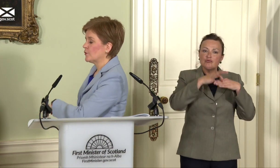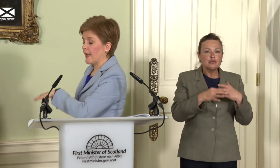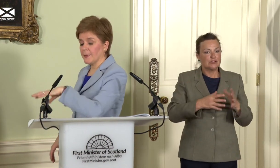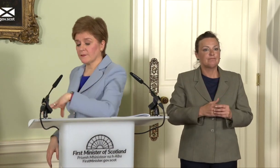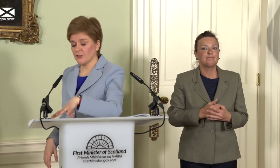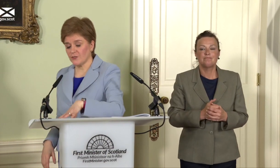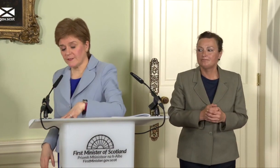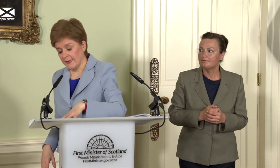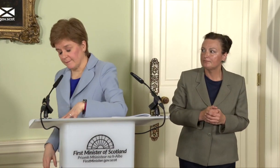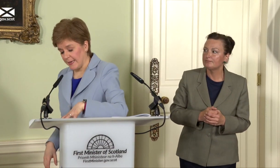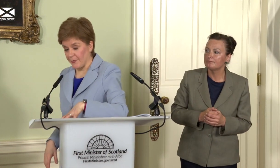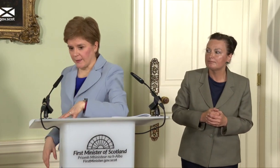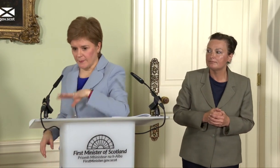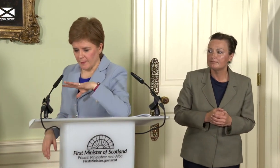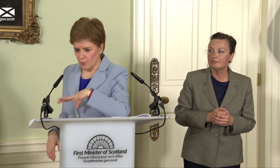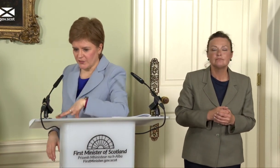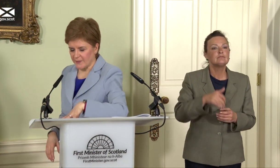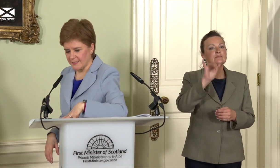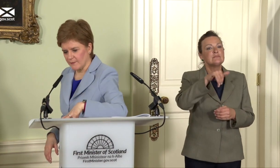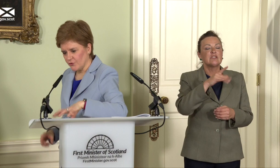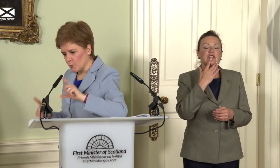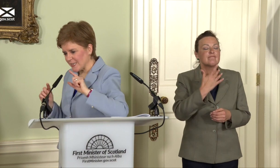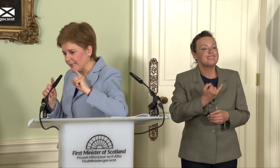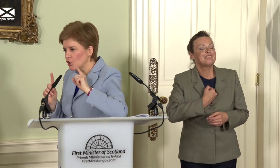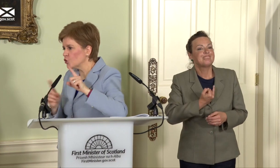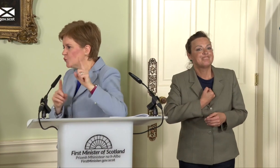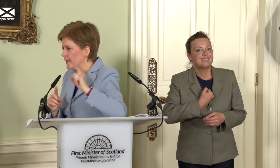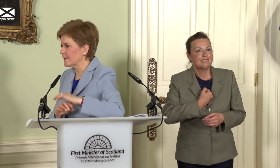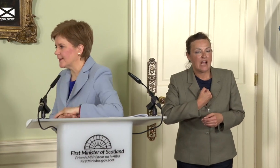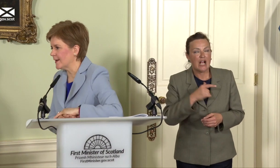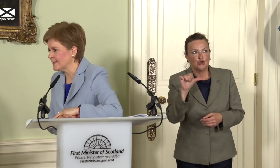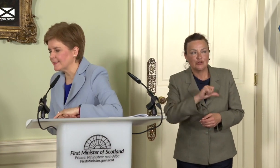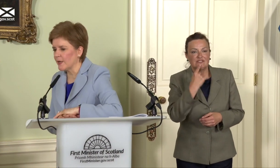Yeah, so I should say, and apologies if I didn’t use the word “include”, when I listed that – it